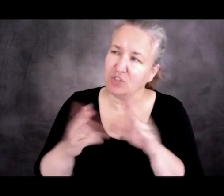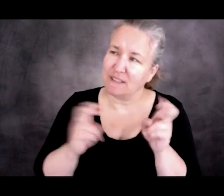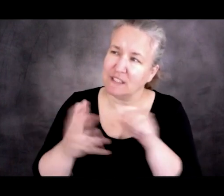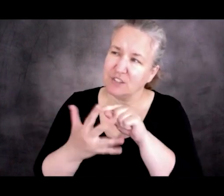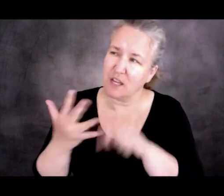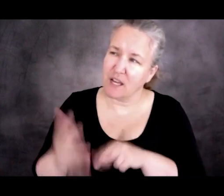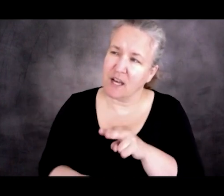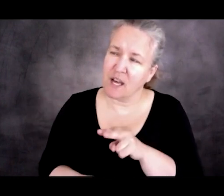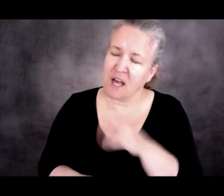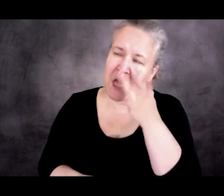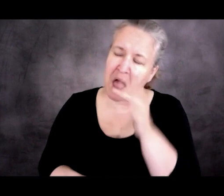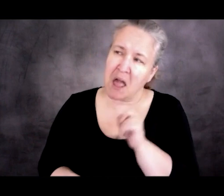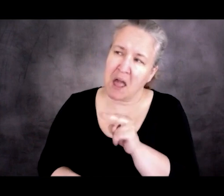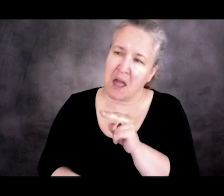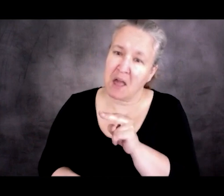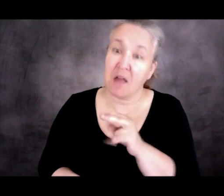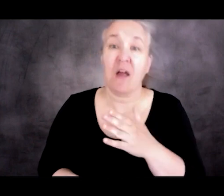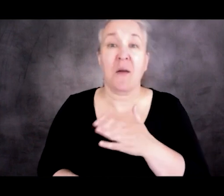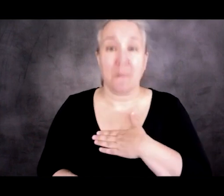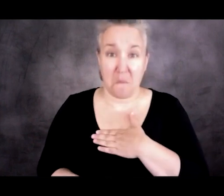And my read of the Biden administration